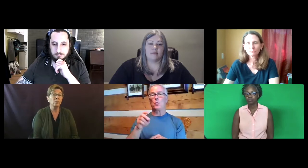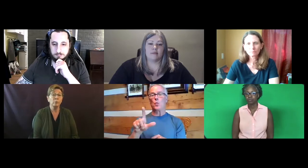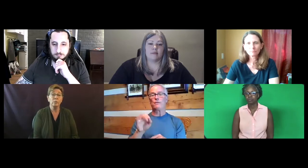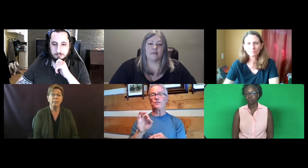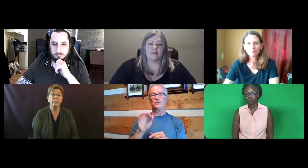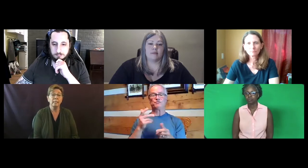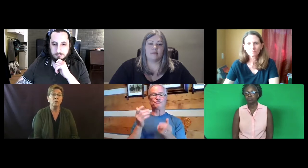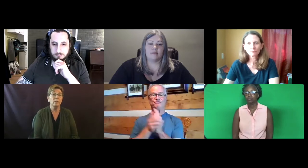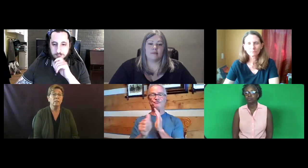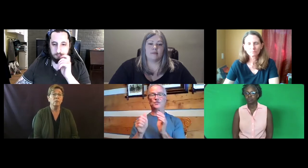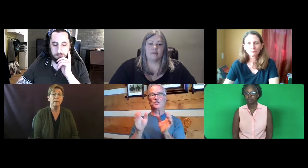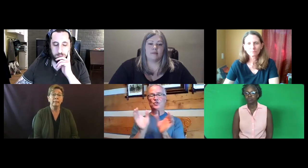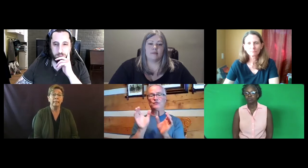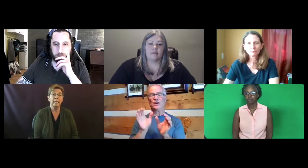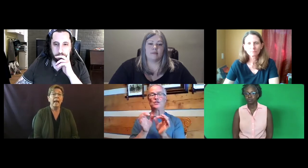That need increased dramatically.